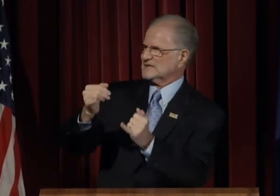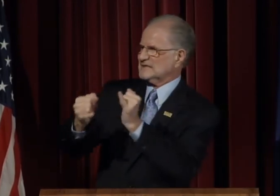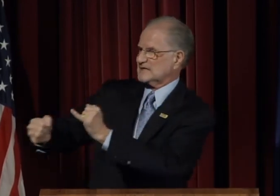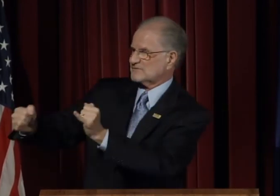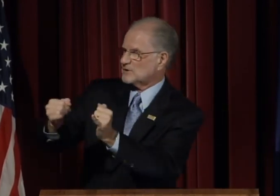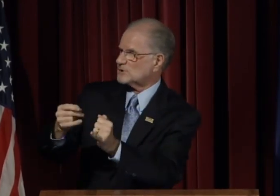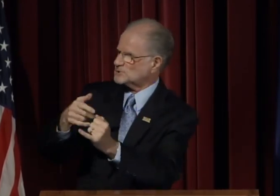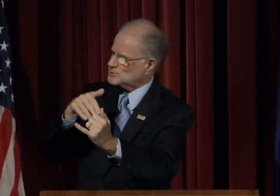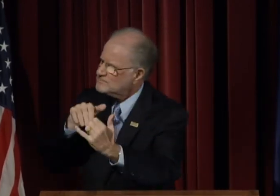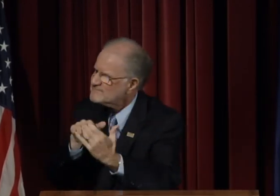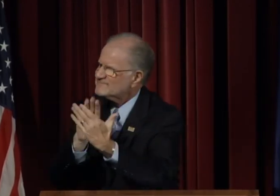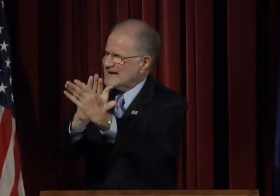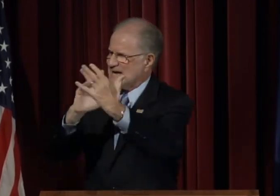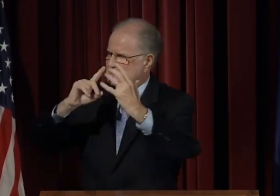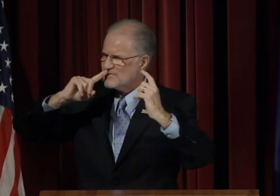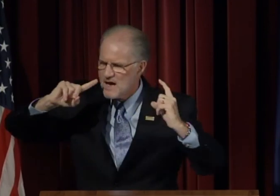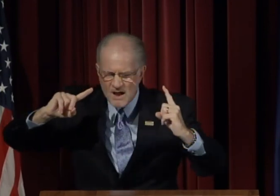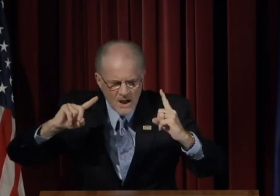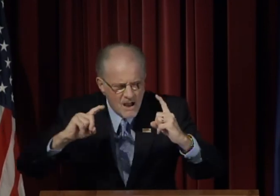to face the complexities of the world today